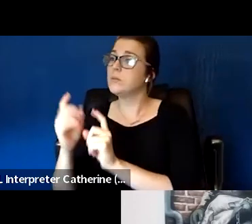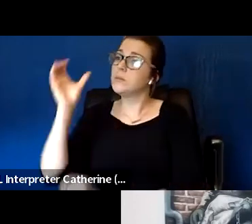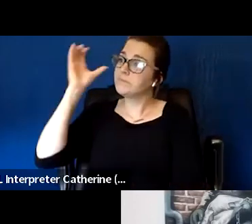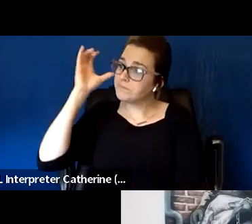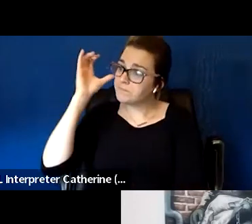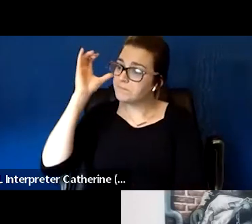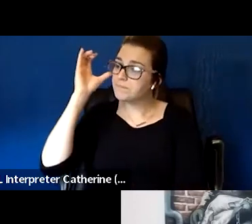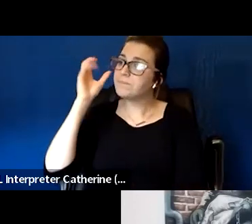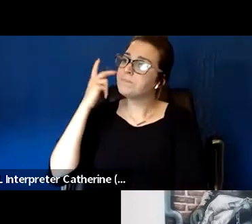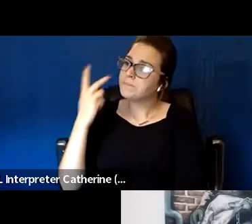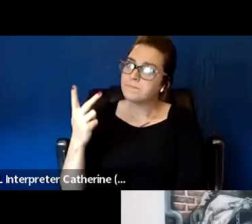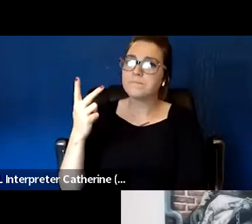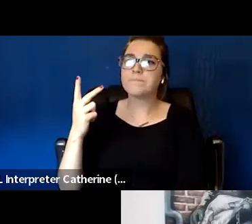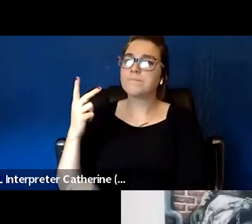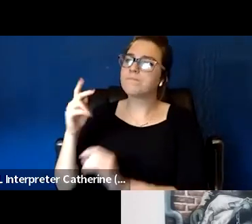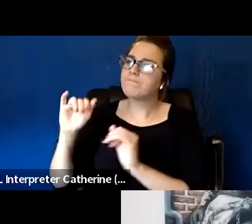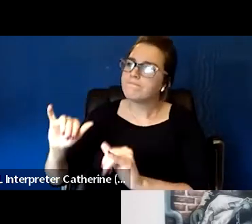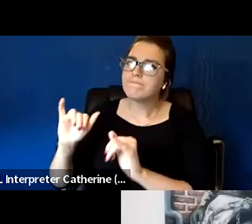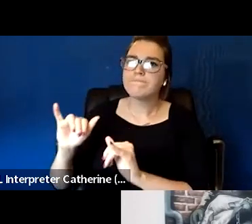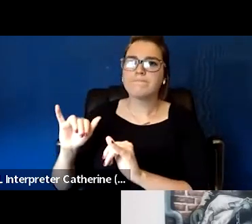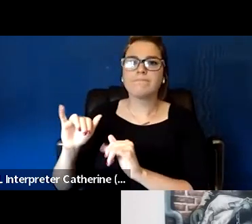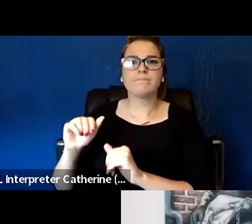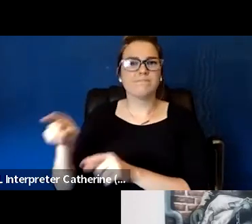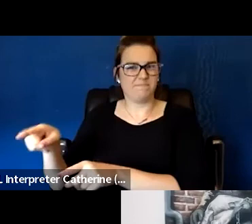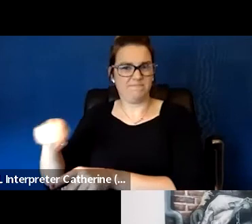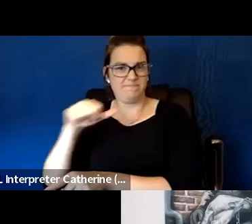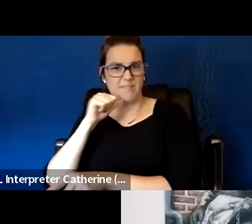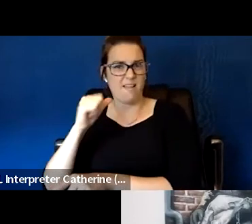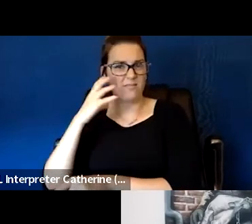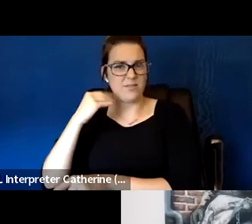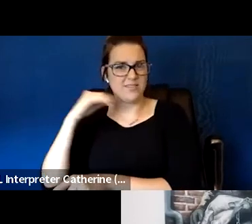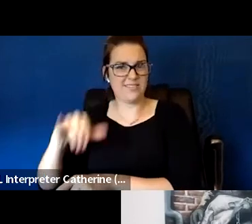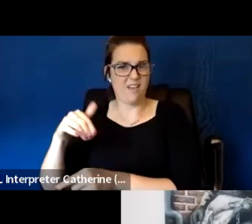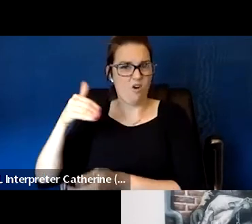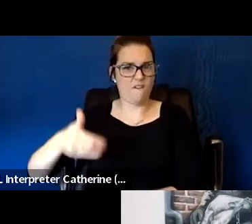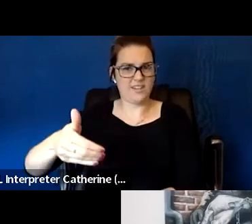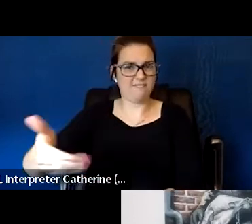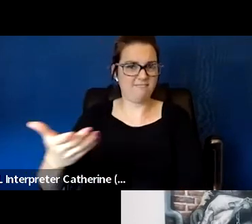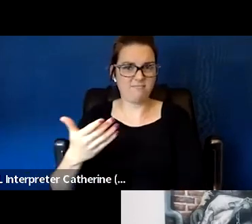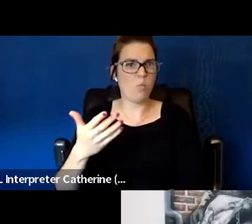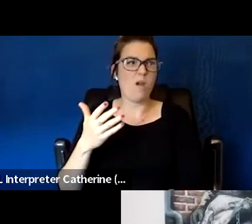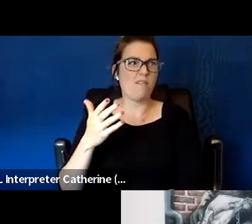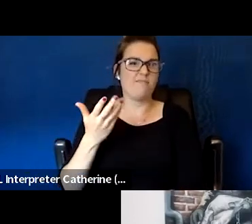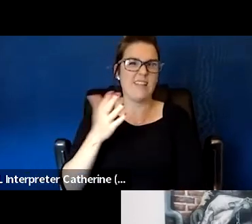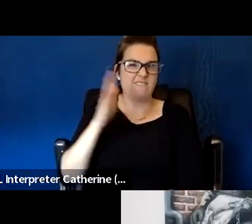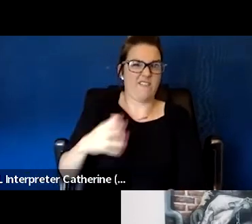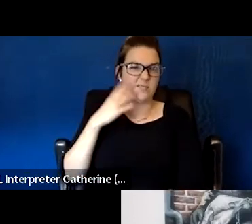which is really actively listening, and then really being able to help the person in that way